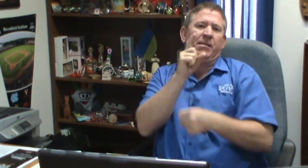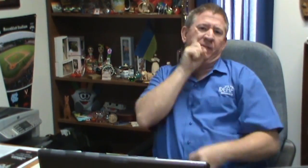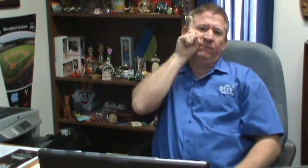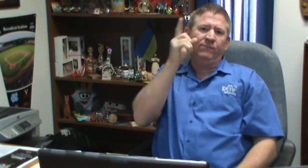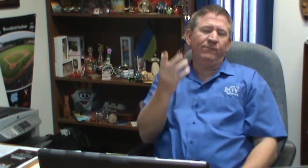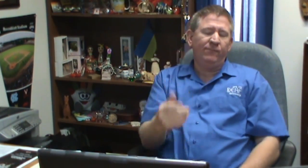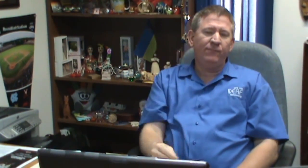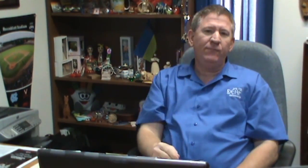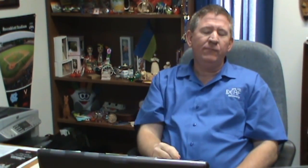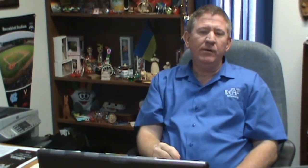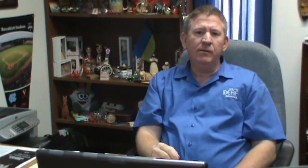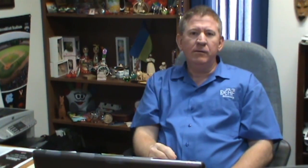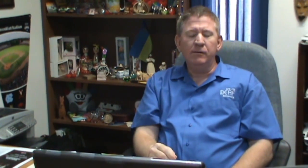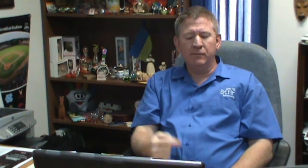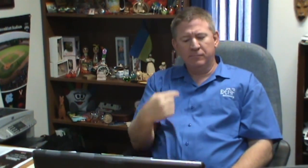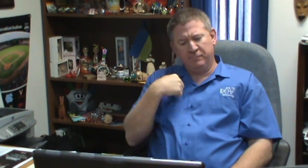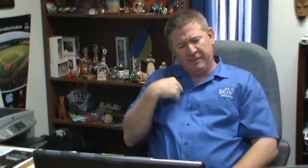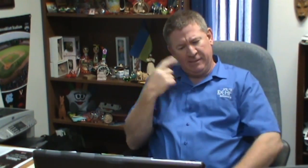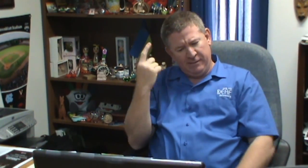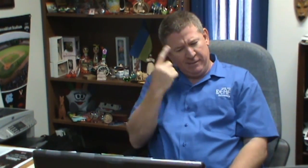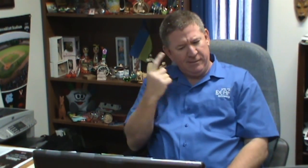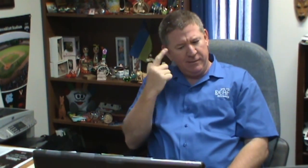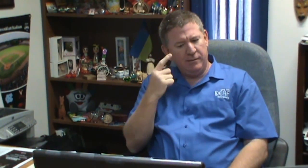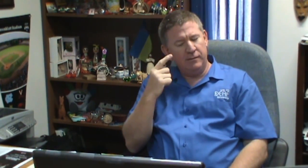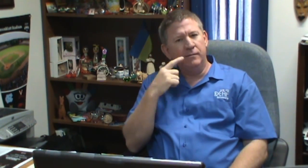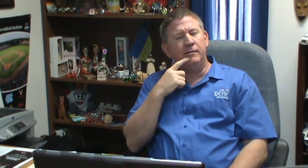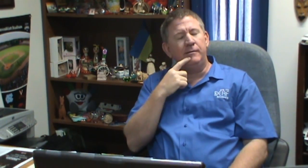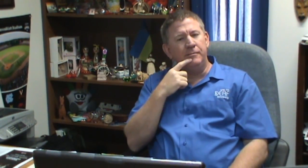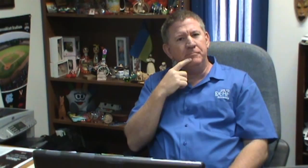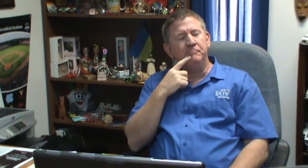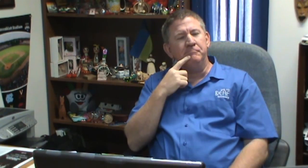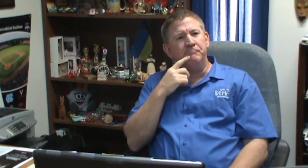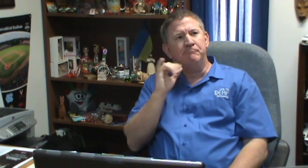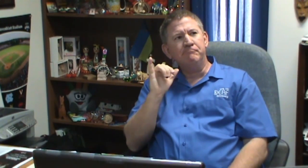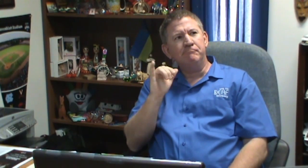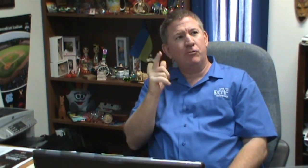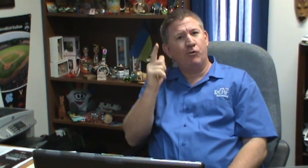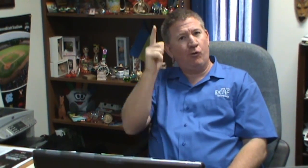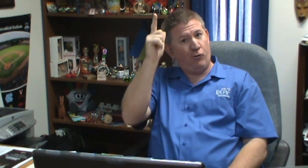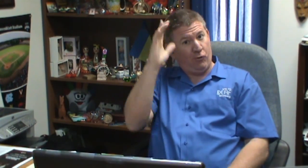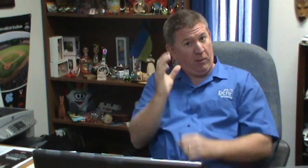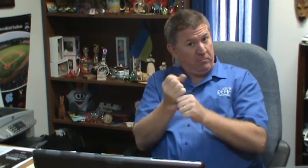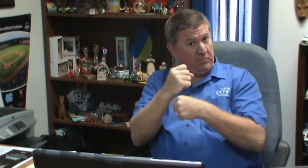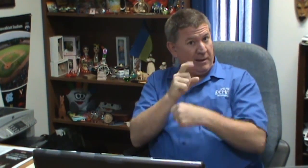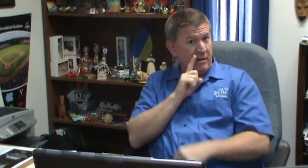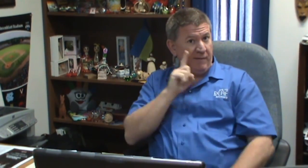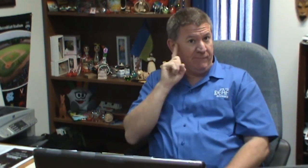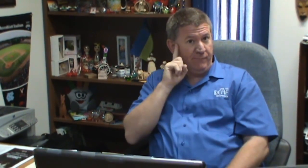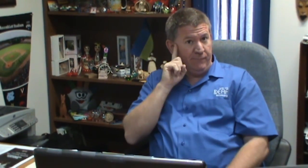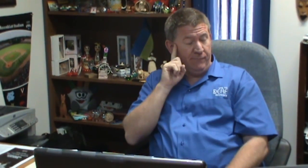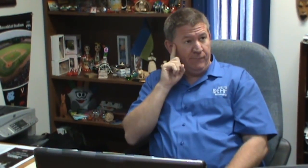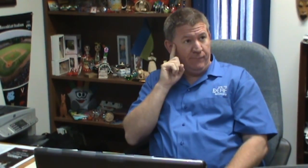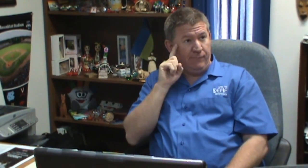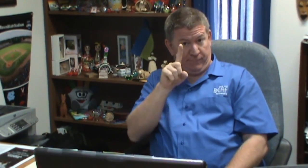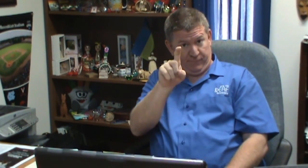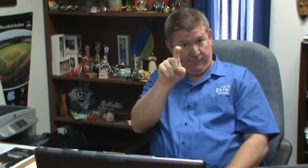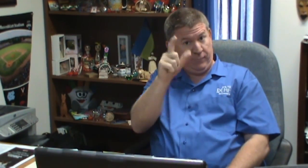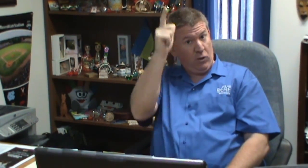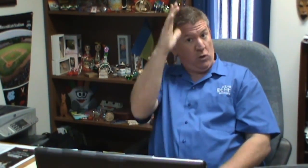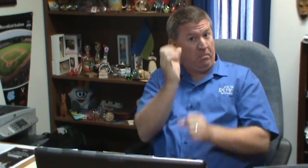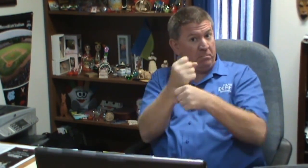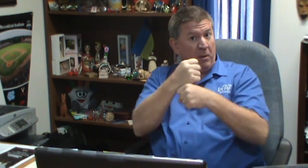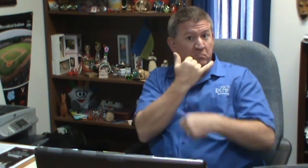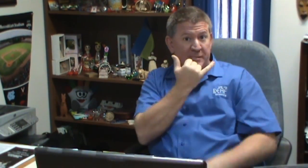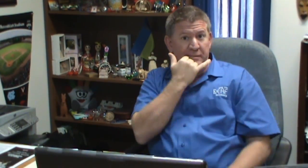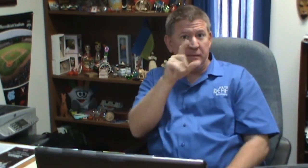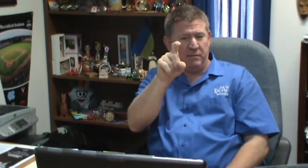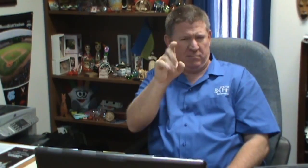fact God says, I made the Deaf. So I began to think about that, that God made the deaf.